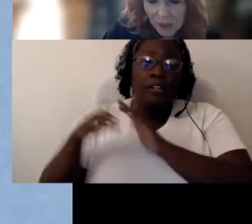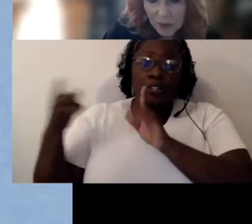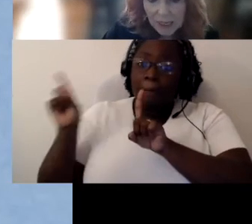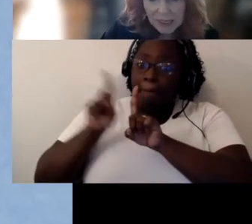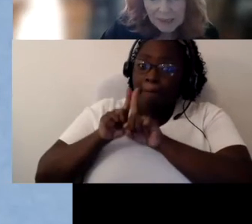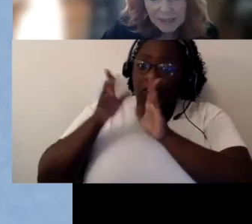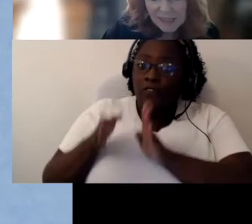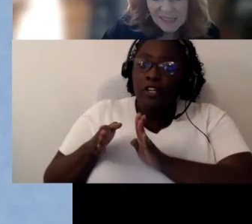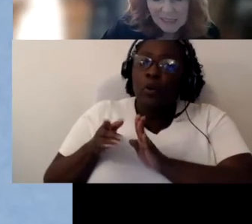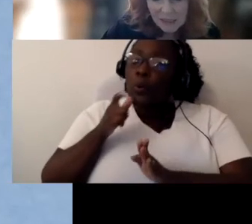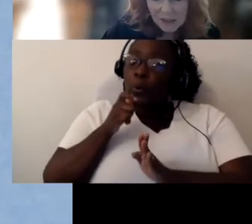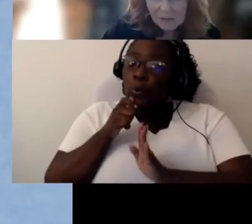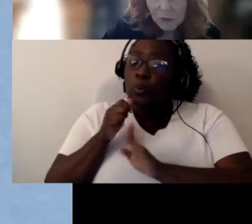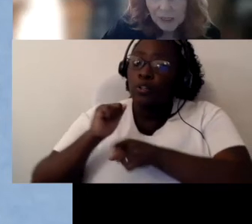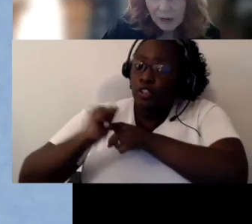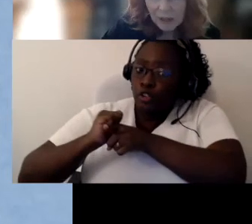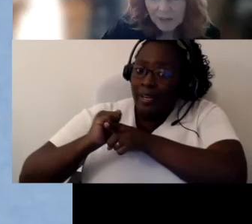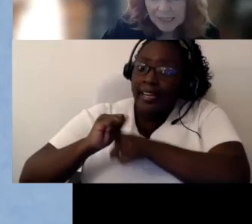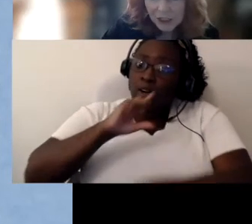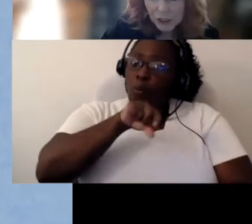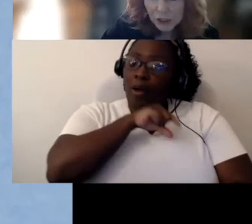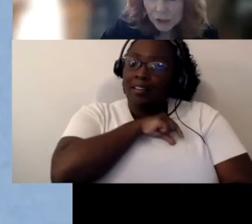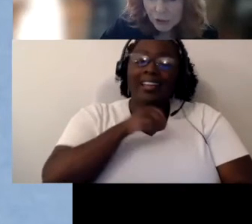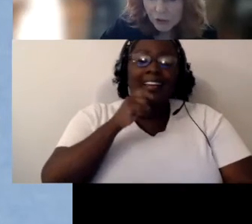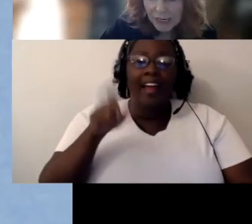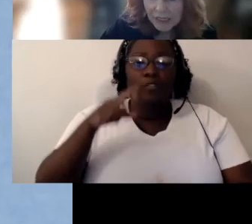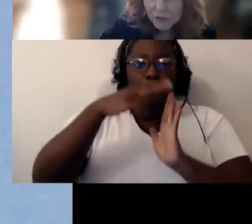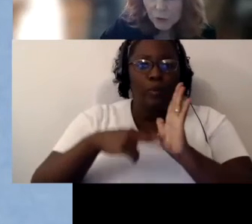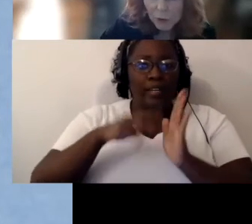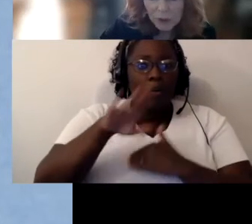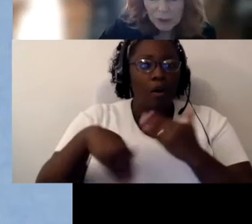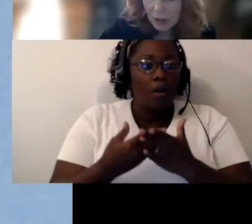So this is, you don't have to read all of this, it just shows you that it's for all